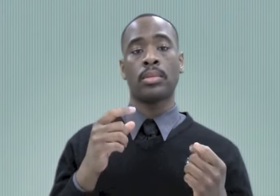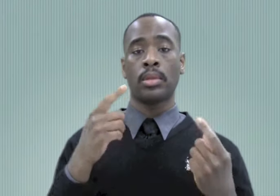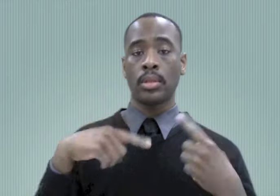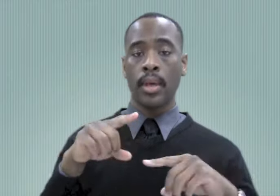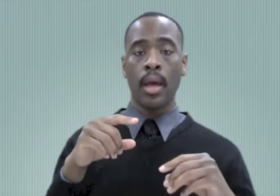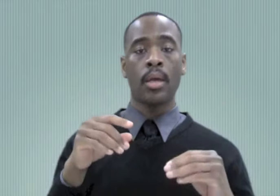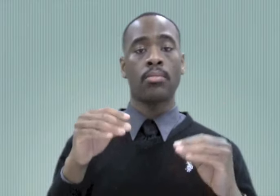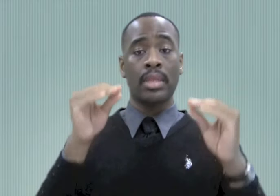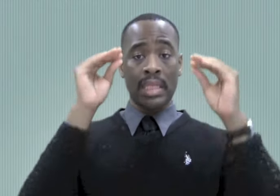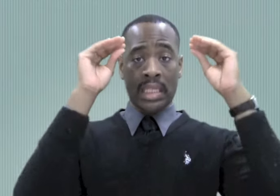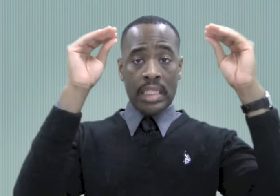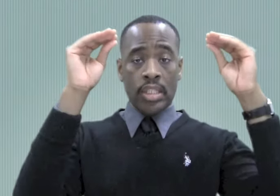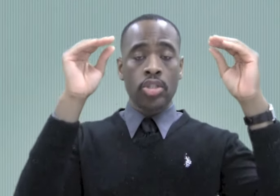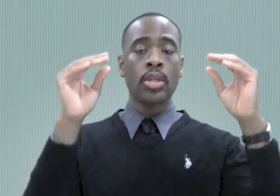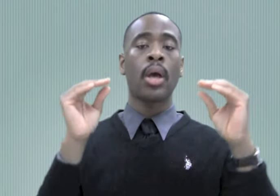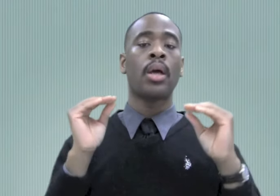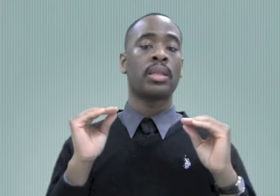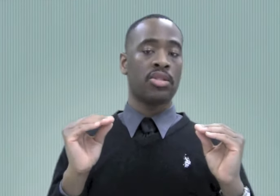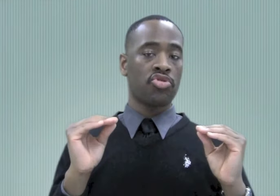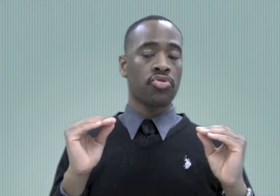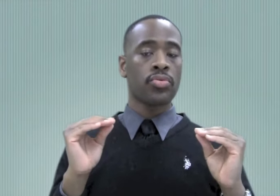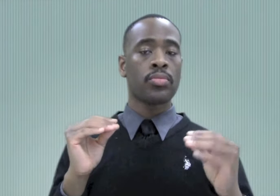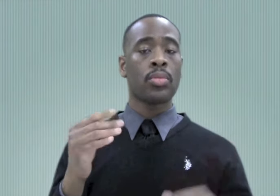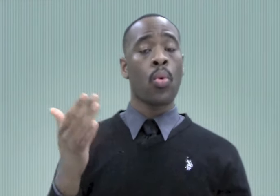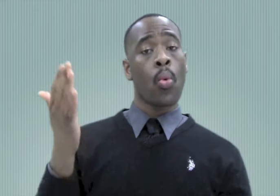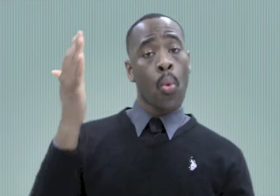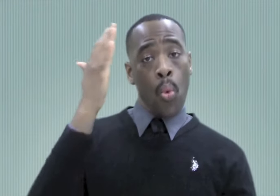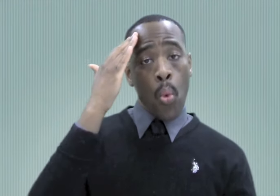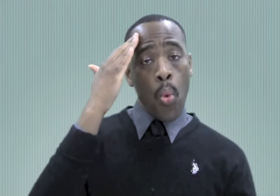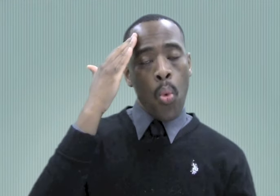the sign TEACH on the forehead or in the lowered location; the sign KNOW on the forehead or lowered;